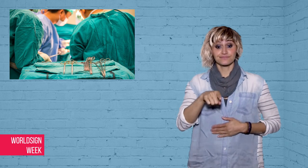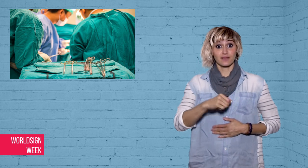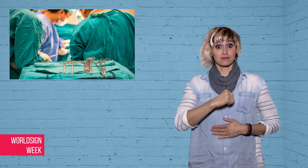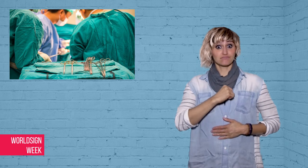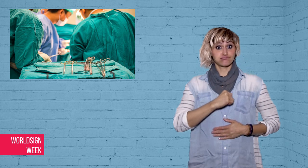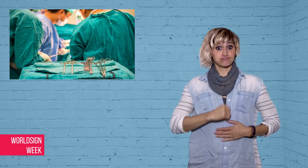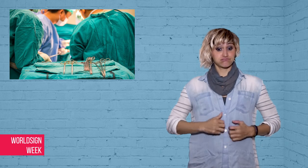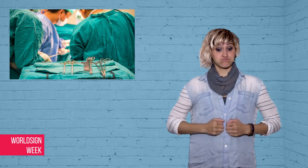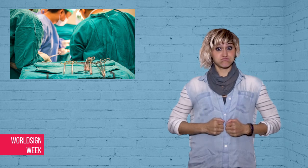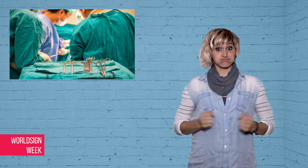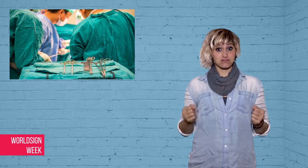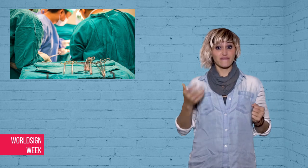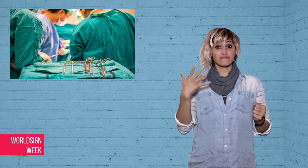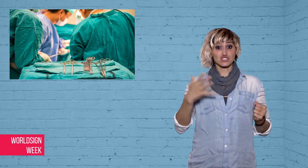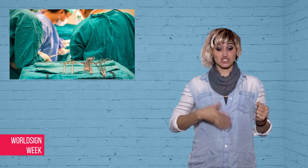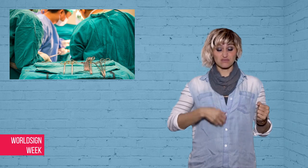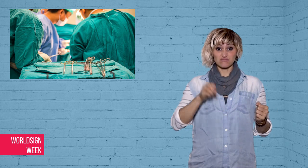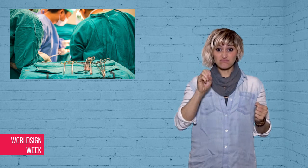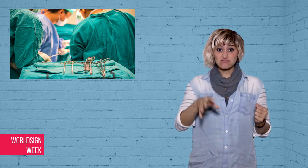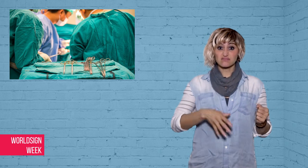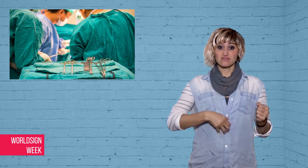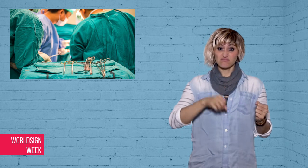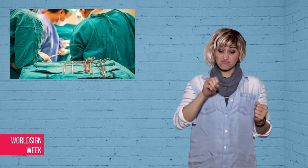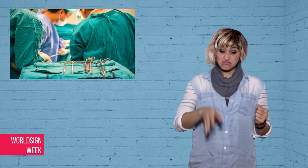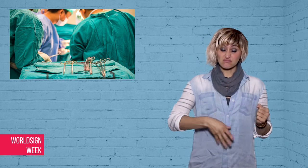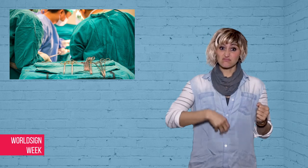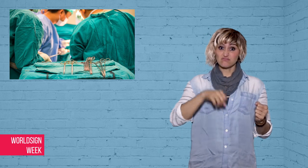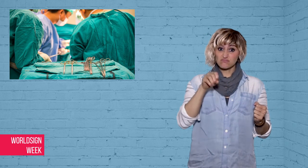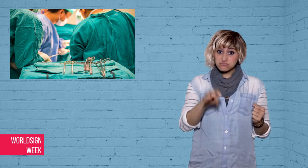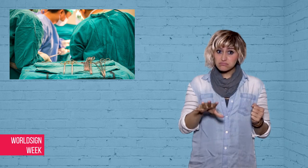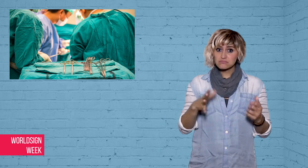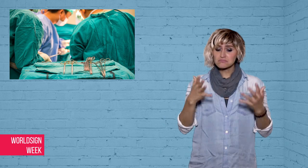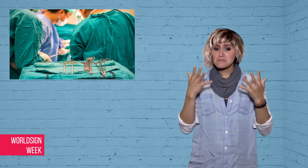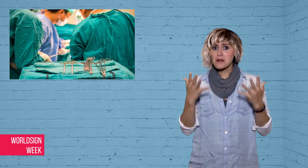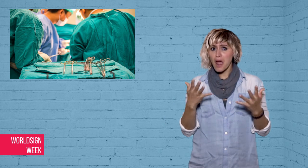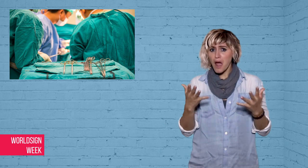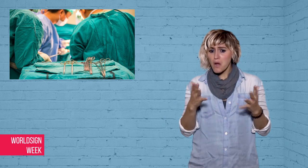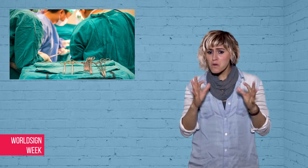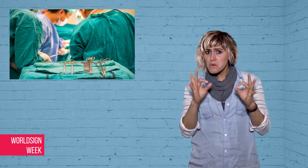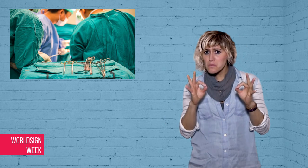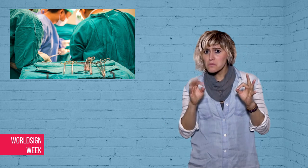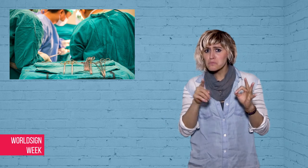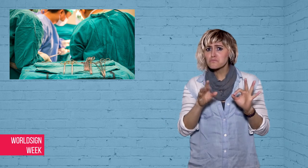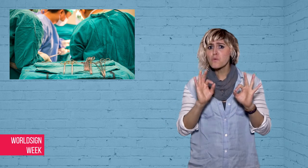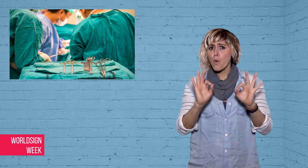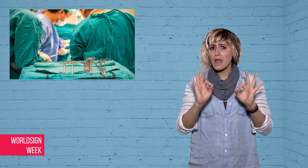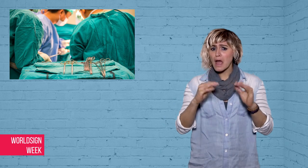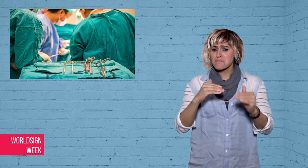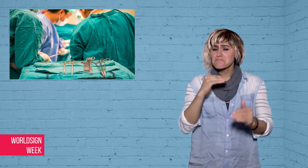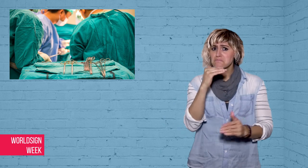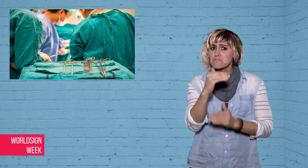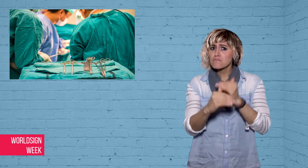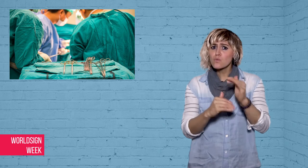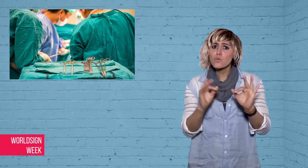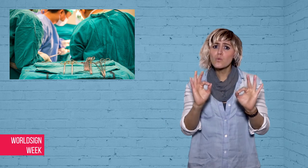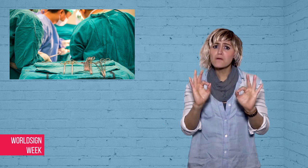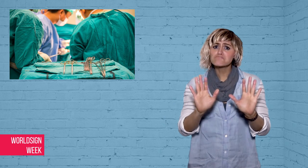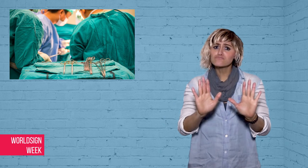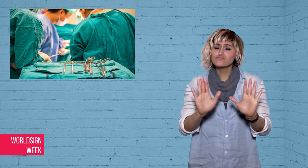after recovering from a road accident.